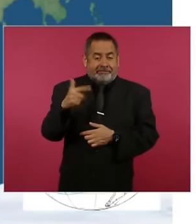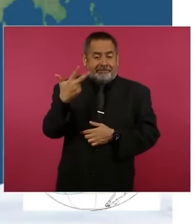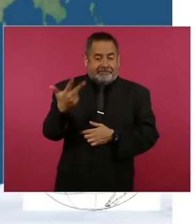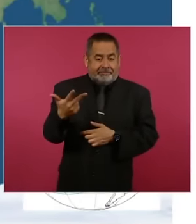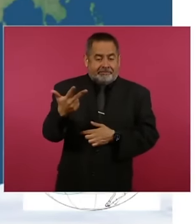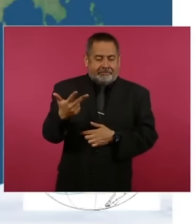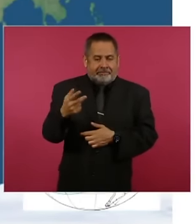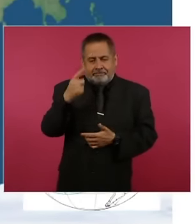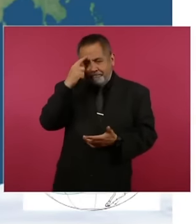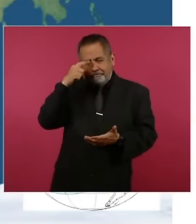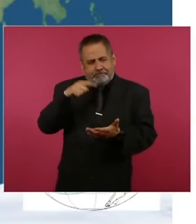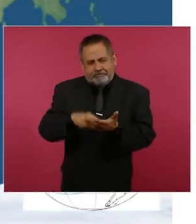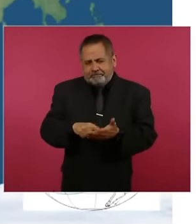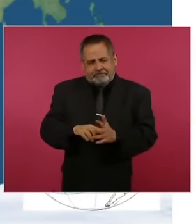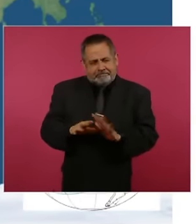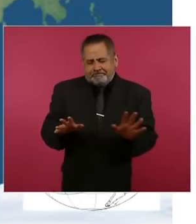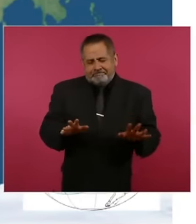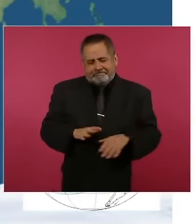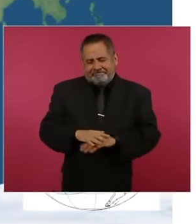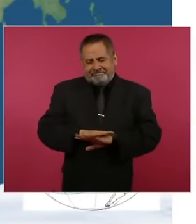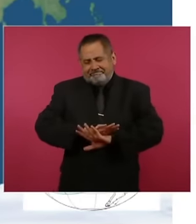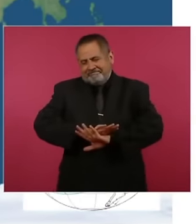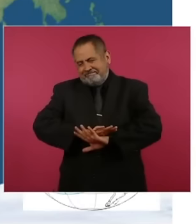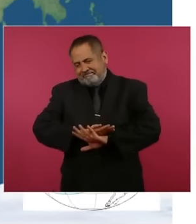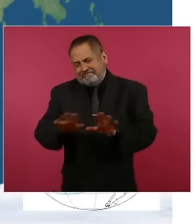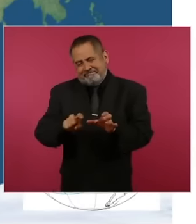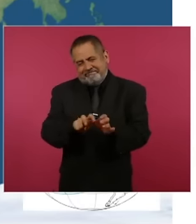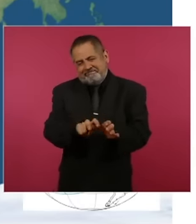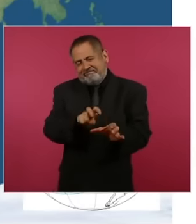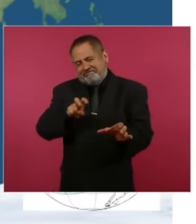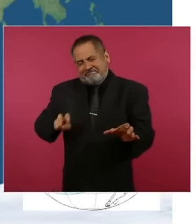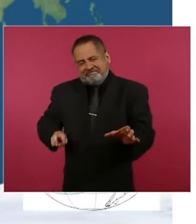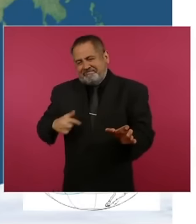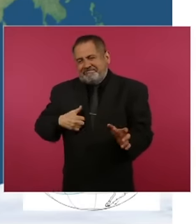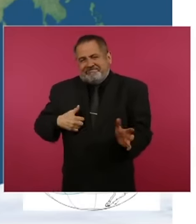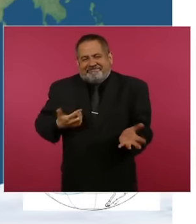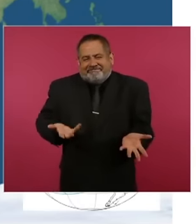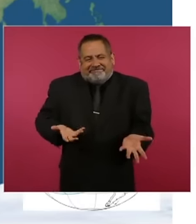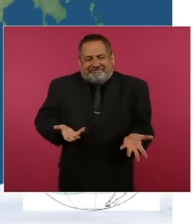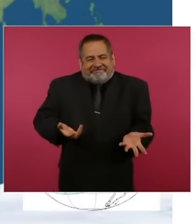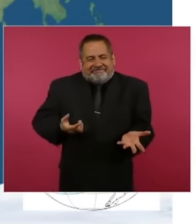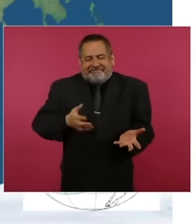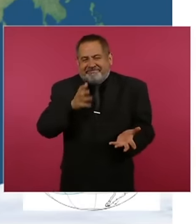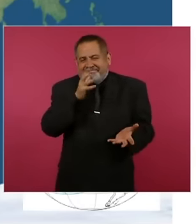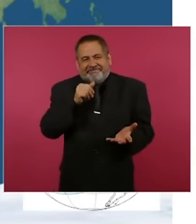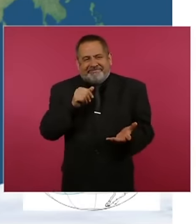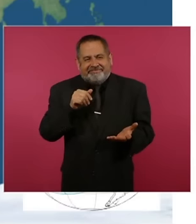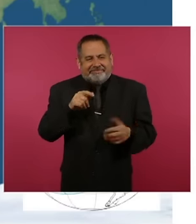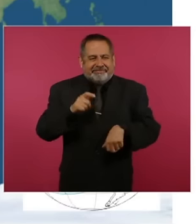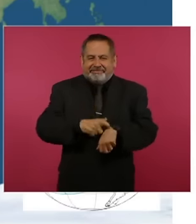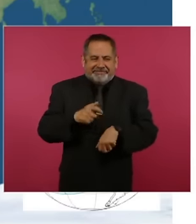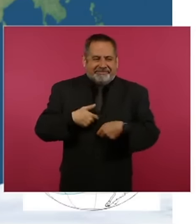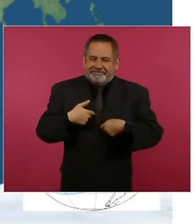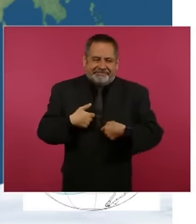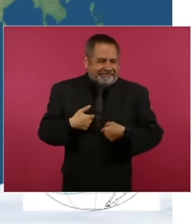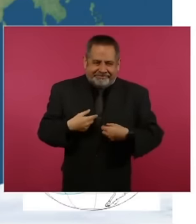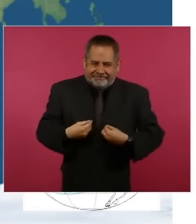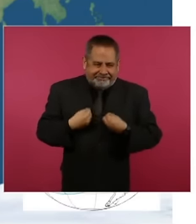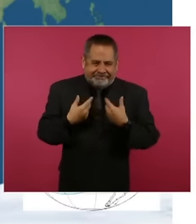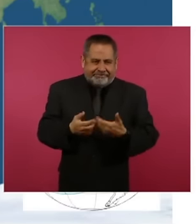I'm going to be super retired at that moment, but I want to say that yes, it's good that I will have